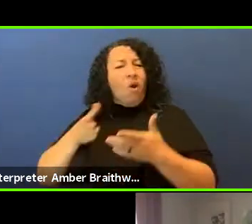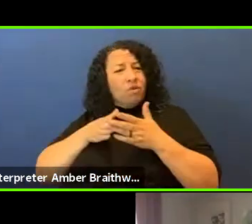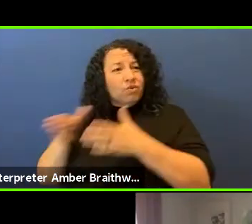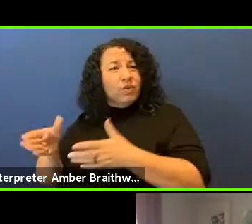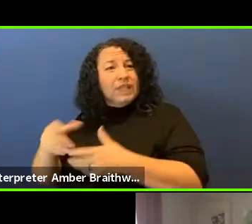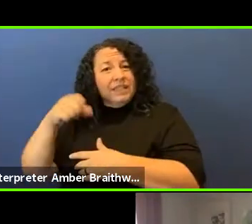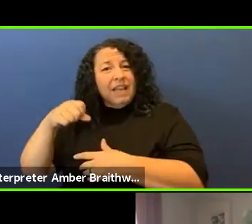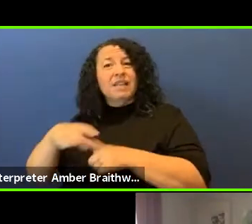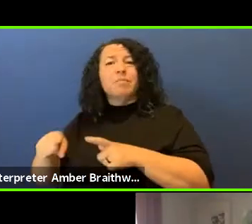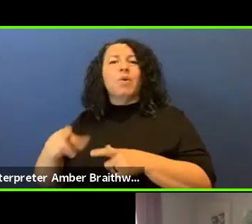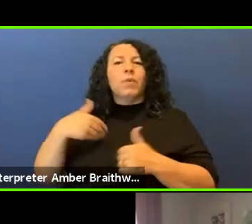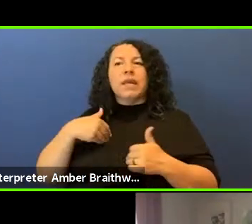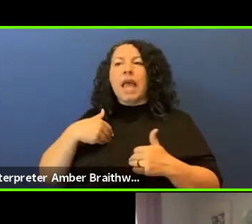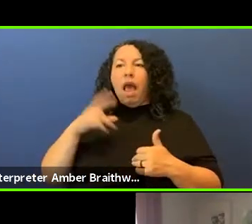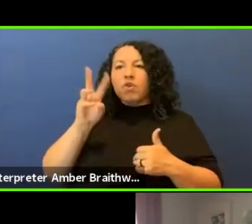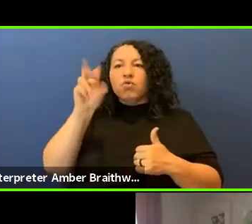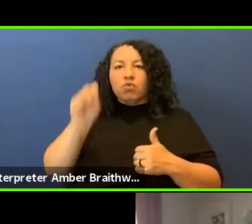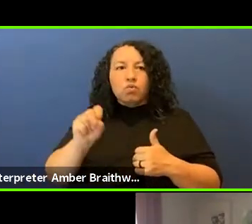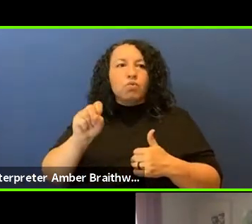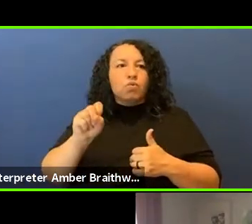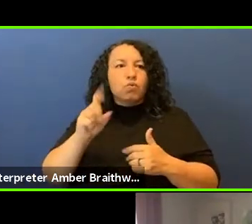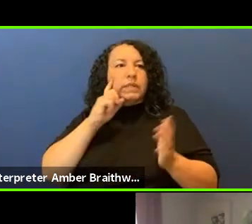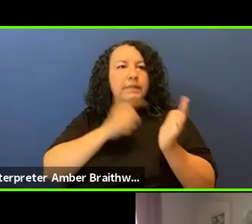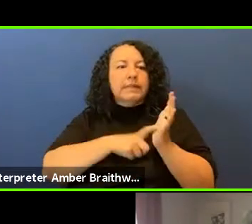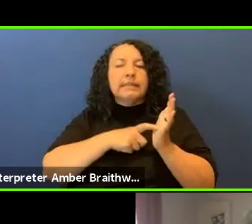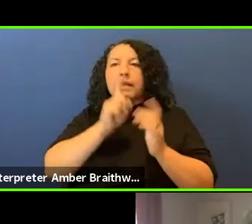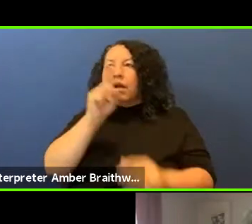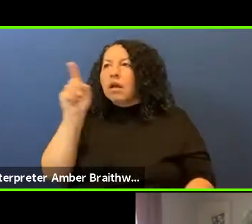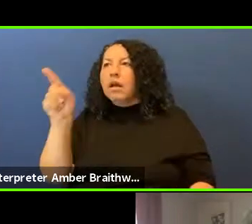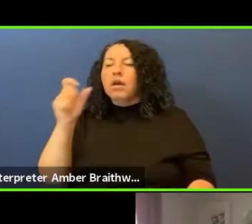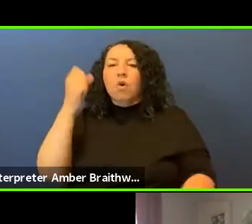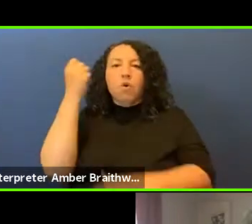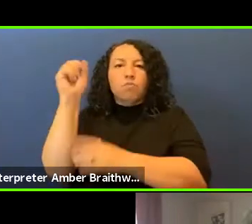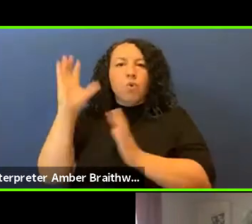newsworthy incidents where protesters on July 3 who